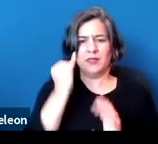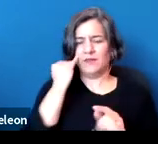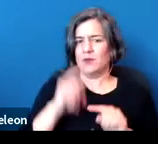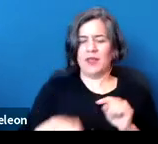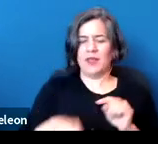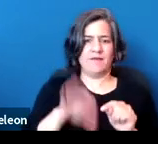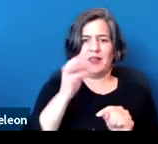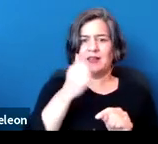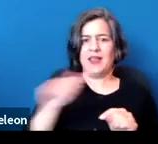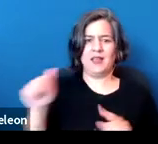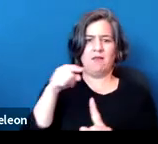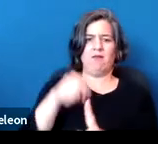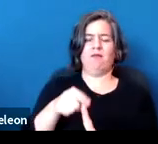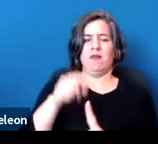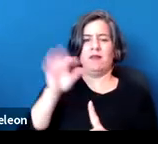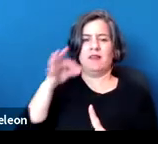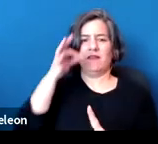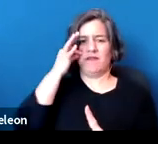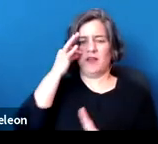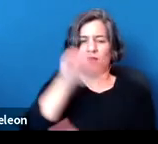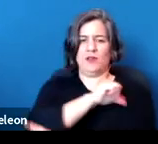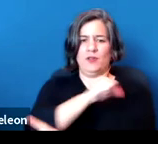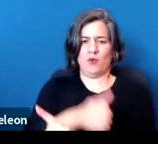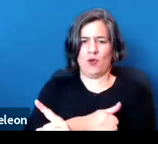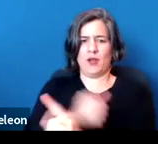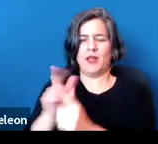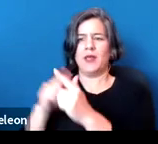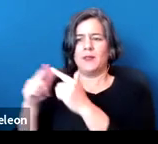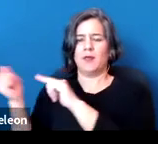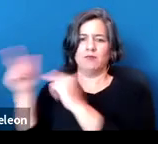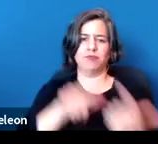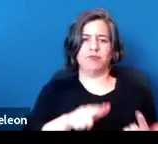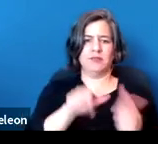that is most prominent is this idea of safety or direct threat.